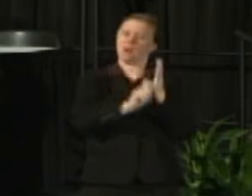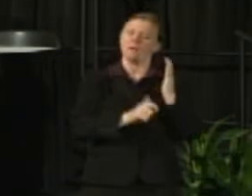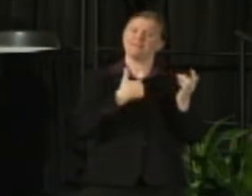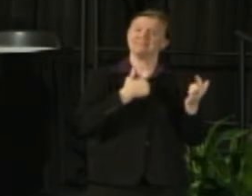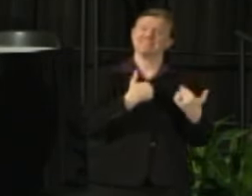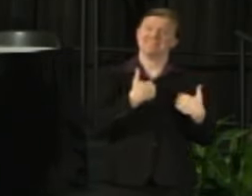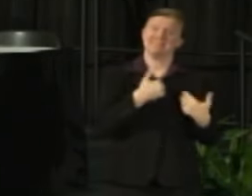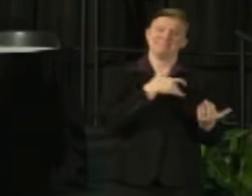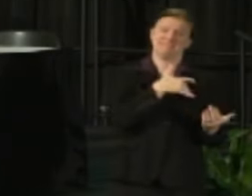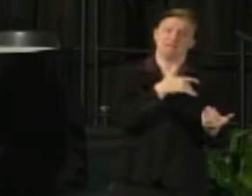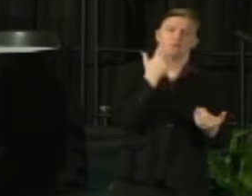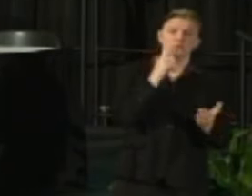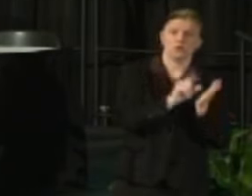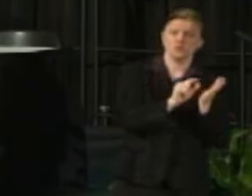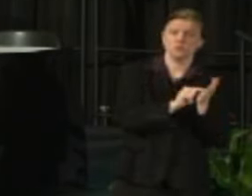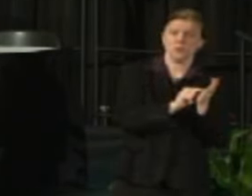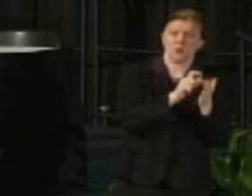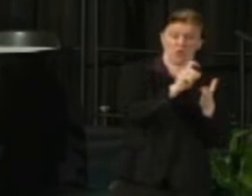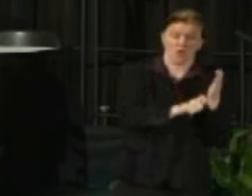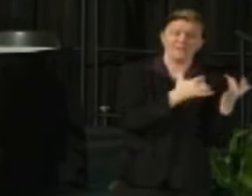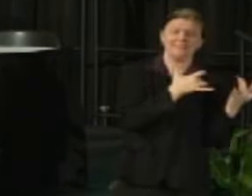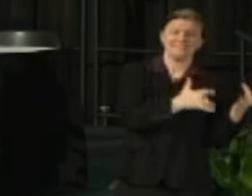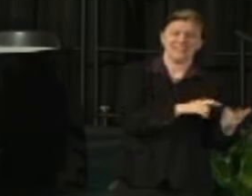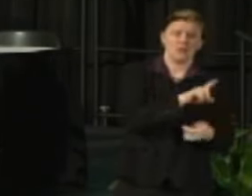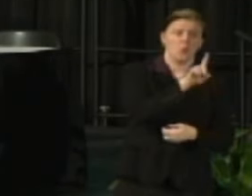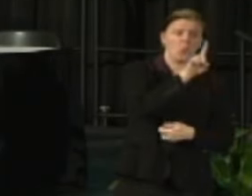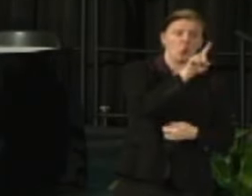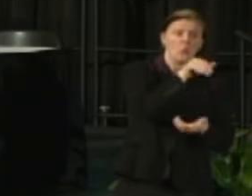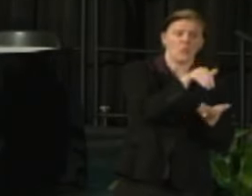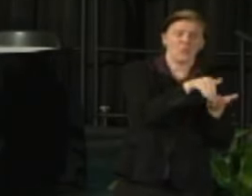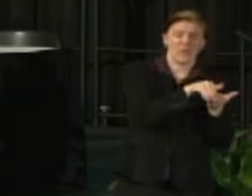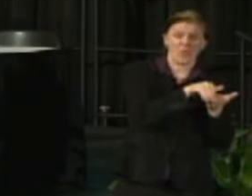and 1100 follow-up online commentaries